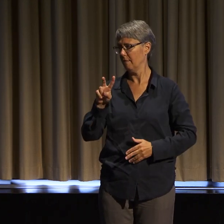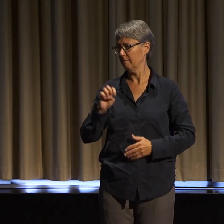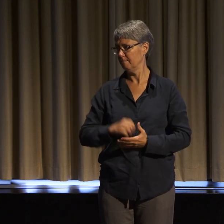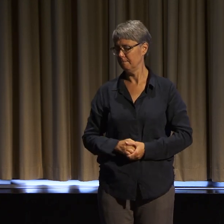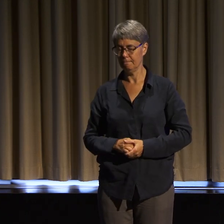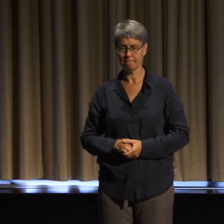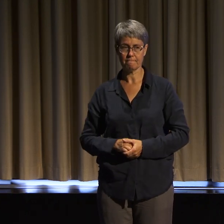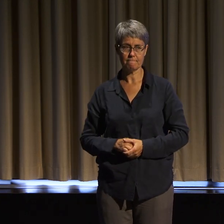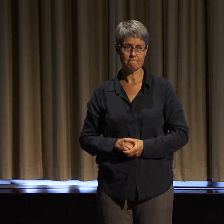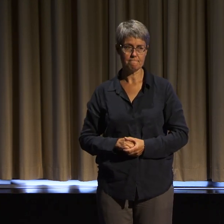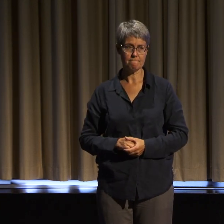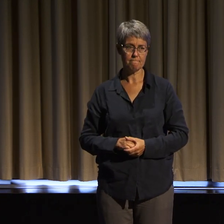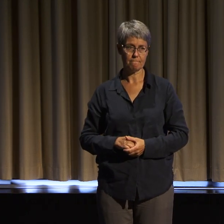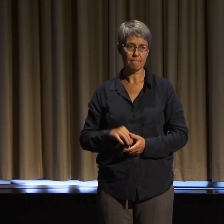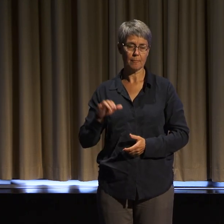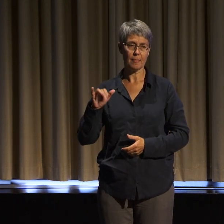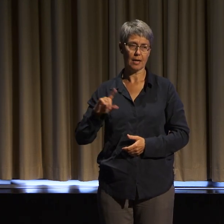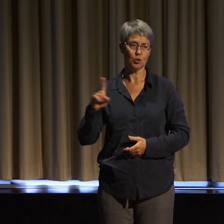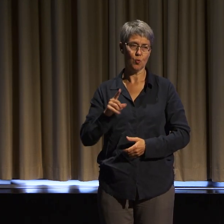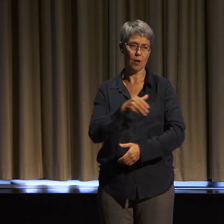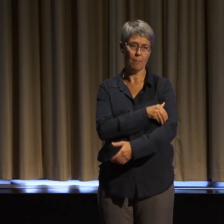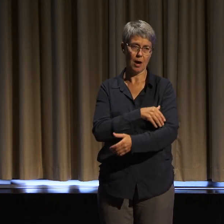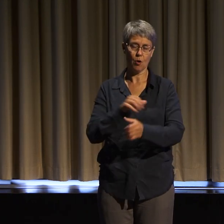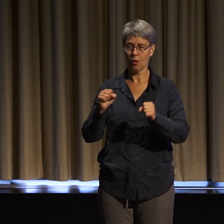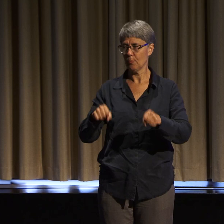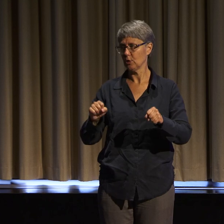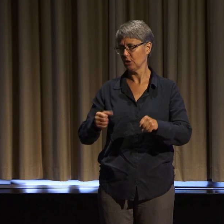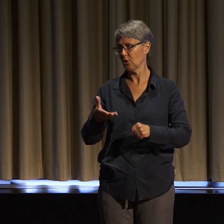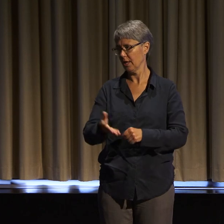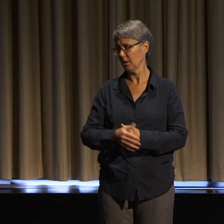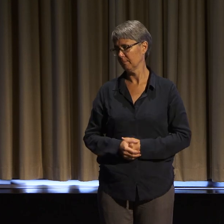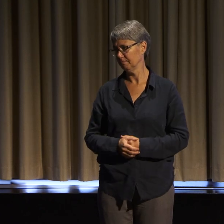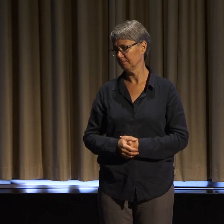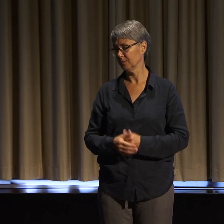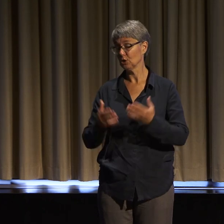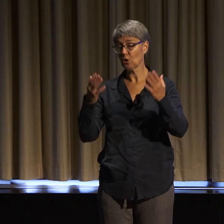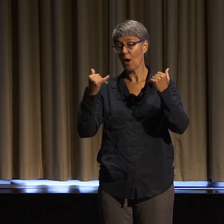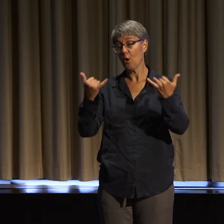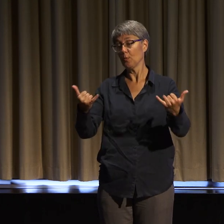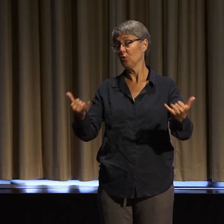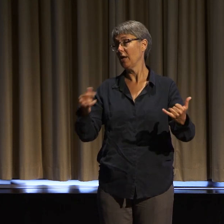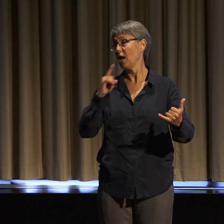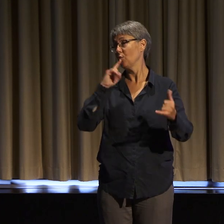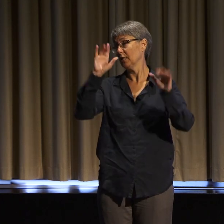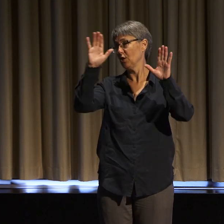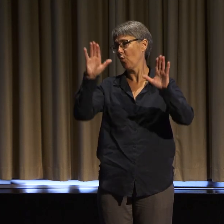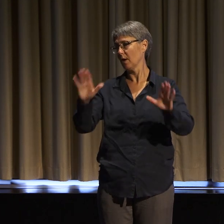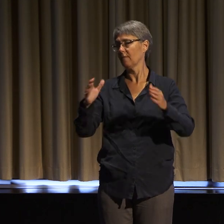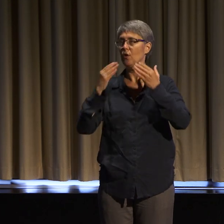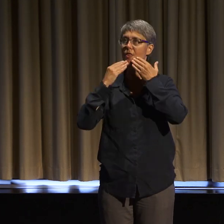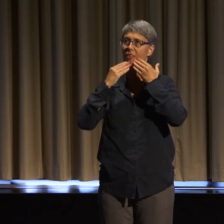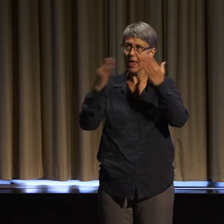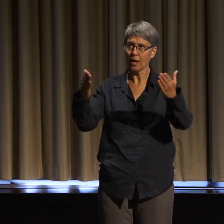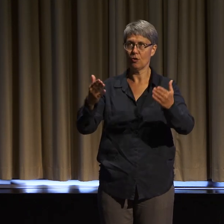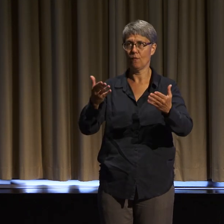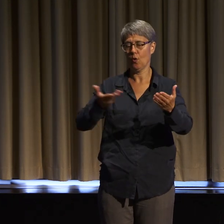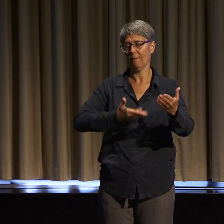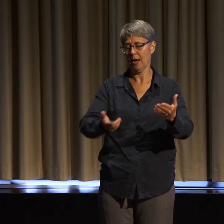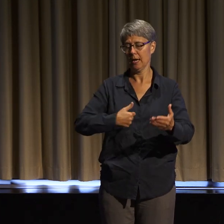So I hope you all have a wonderful symposium today. And thank you so much for having me, and I hope you love each other today.